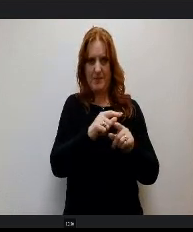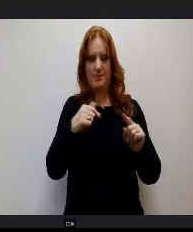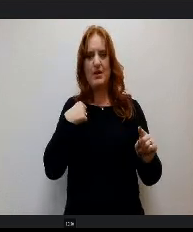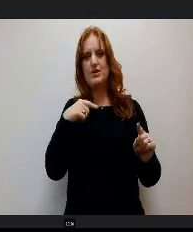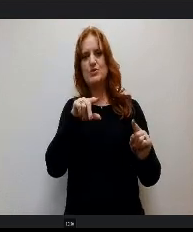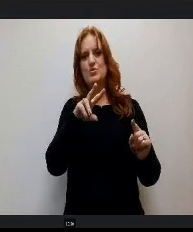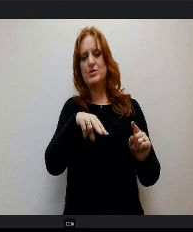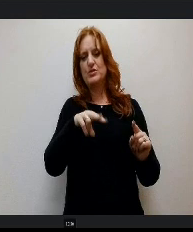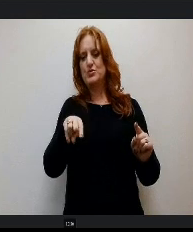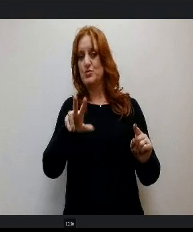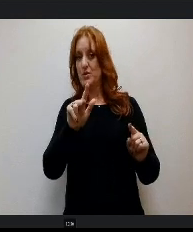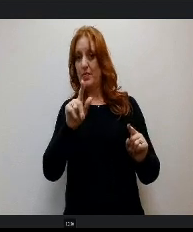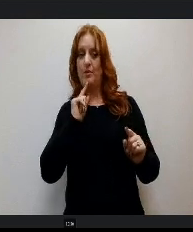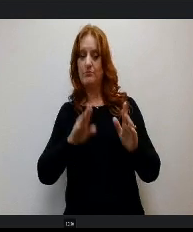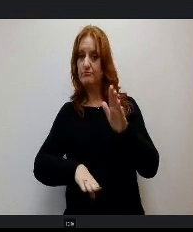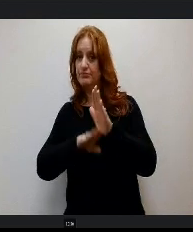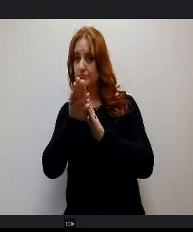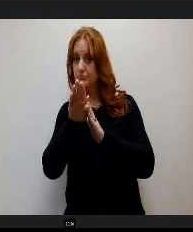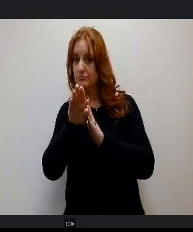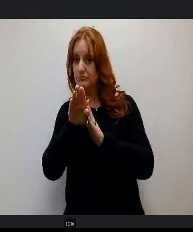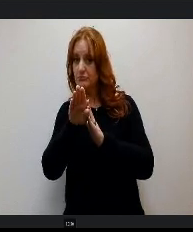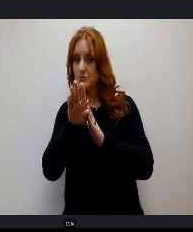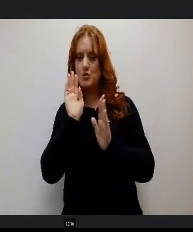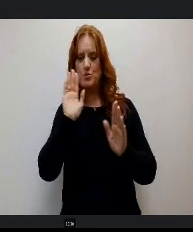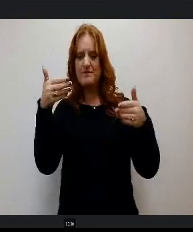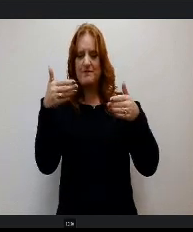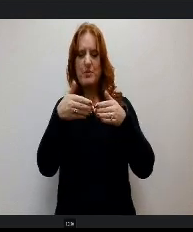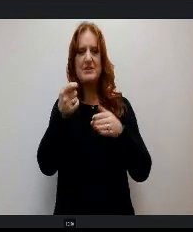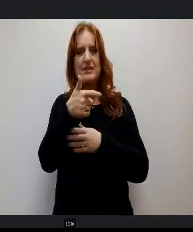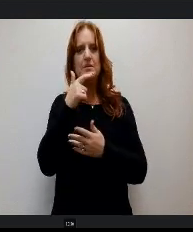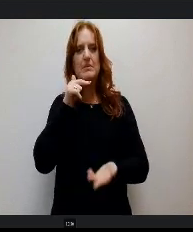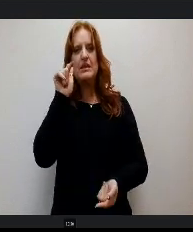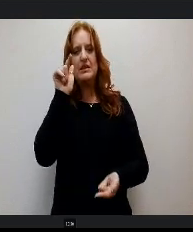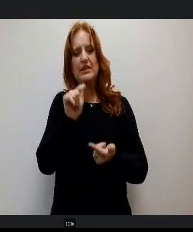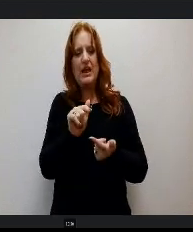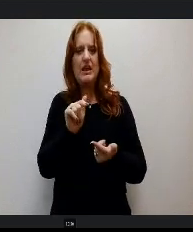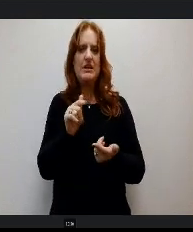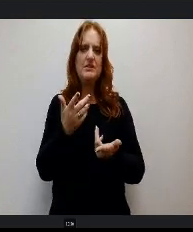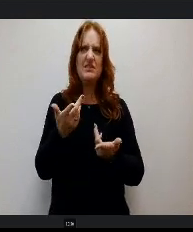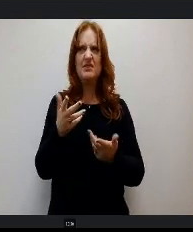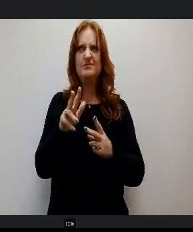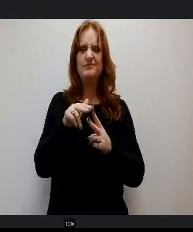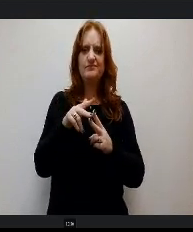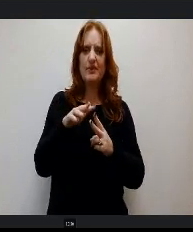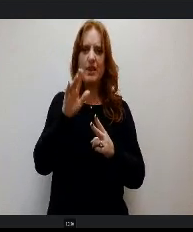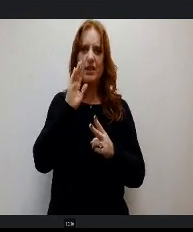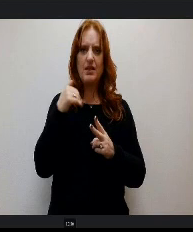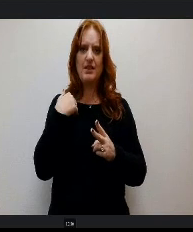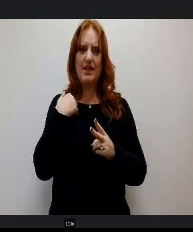So we focus probably a little less it's kind of a combination of the trend and what we